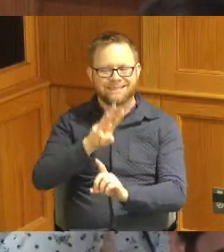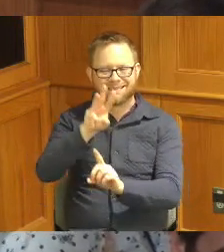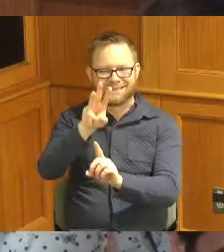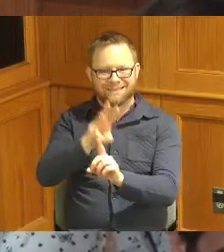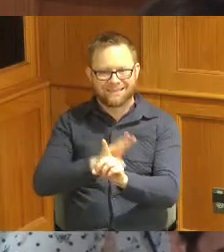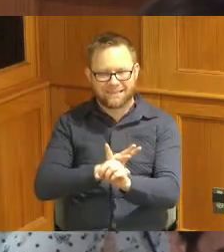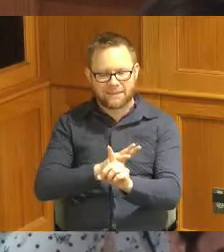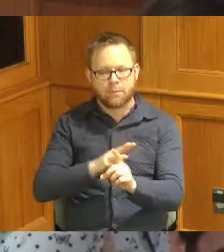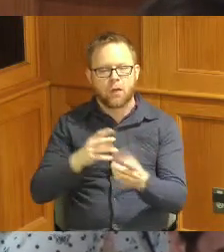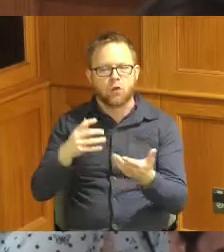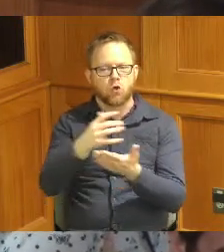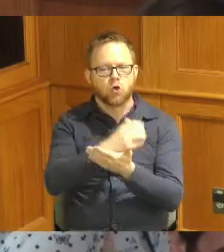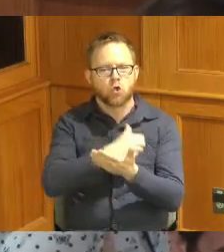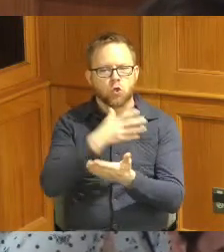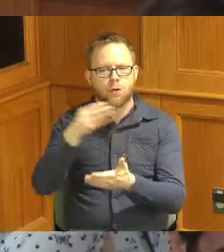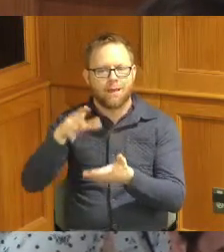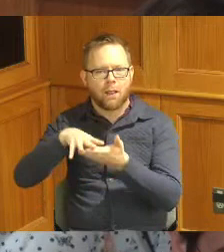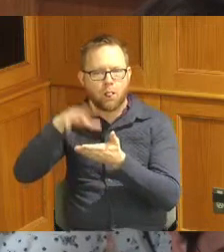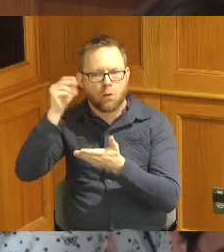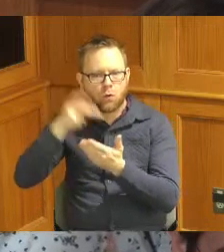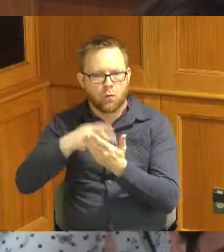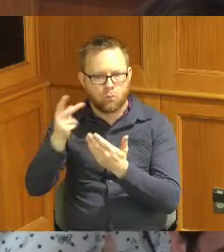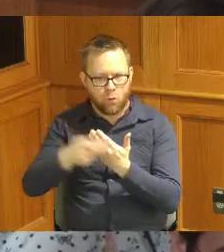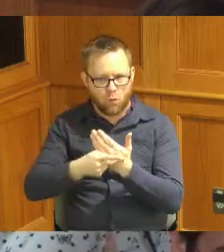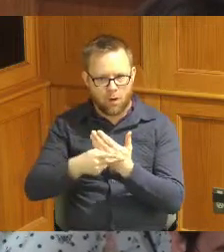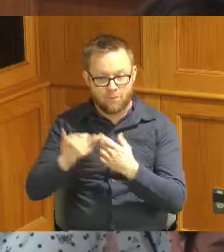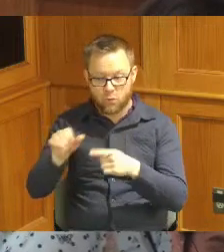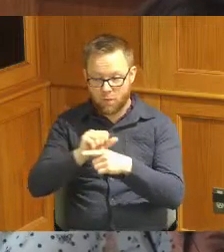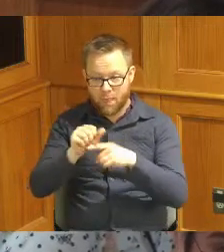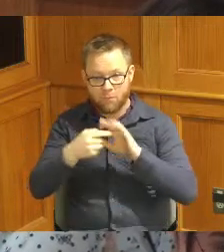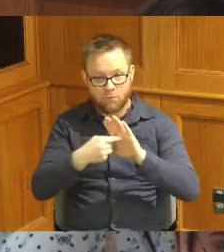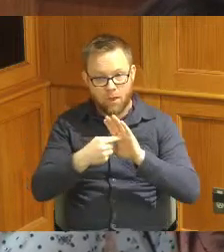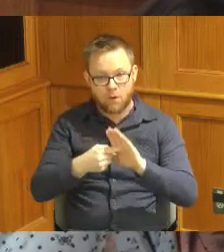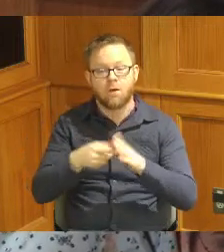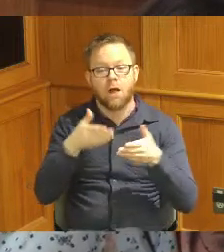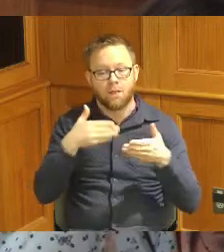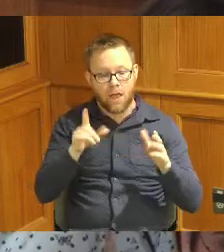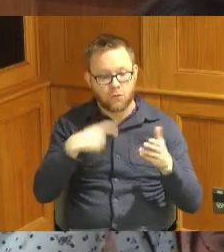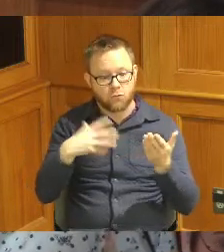and learn program the apprenticeship model that allows students to gain experience at a physical